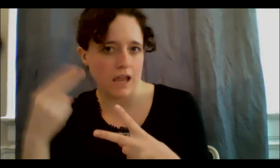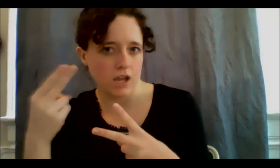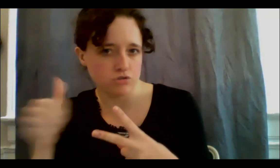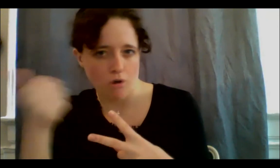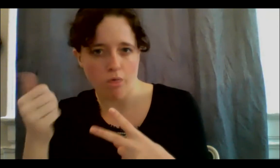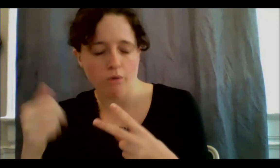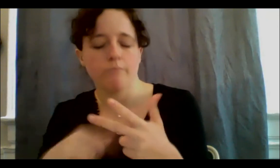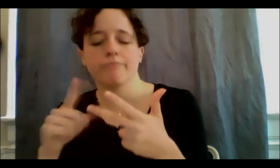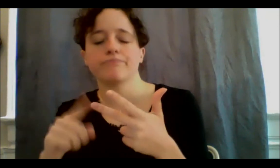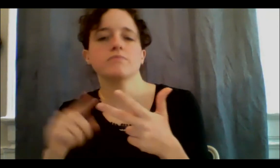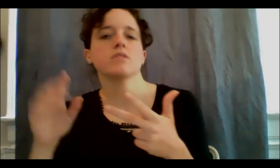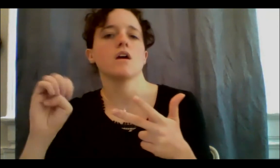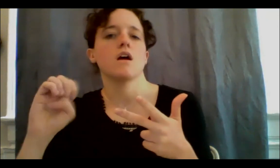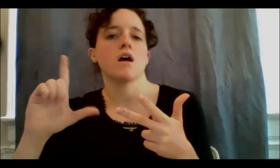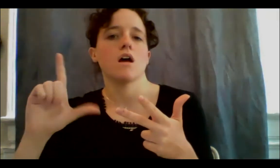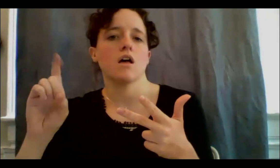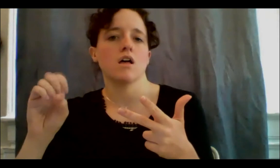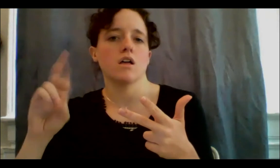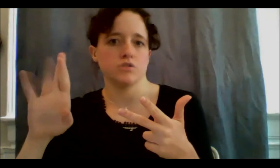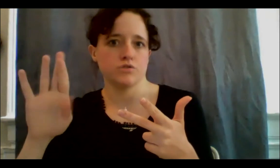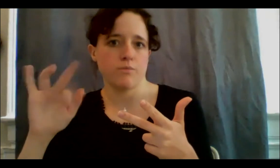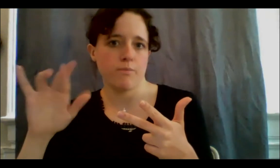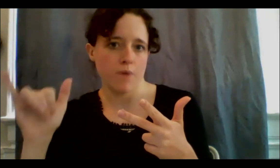immune system. Don't wait 'till you're feeling unwell or feeling sad